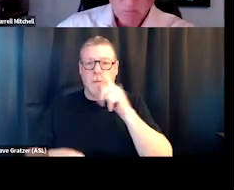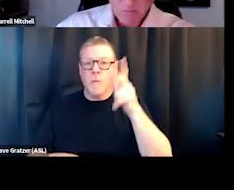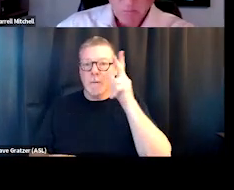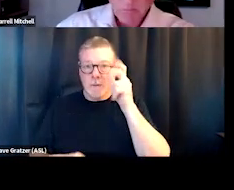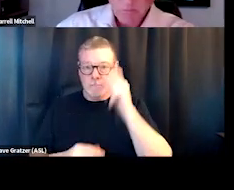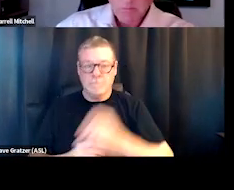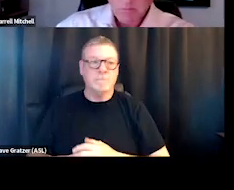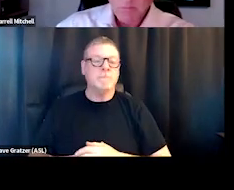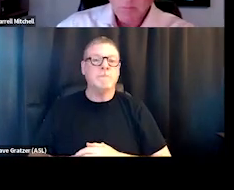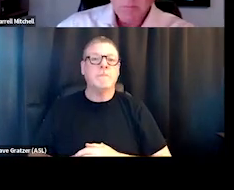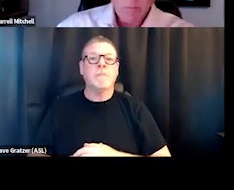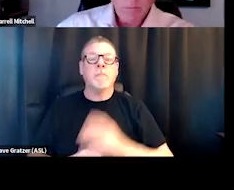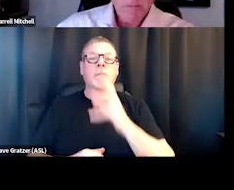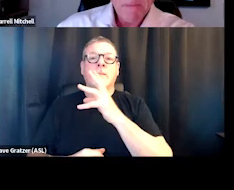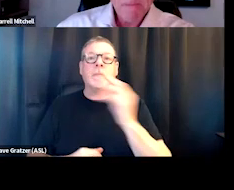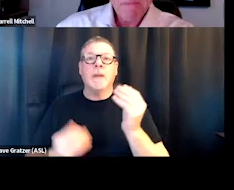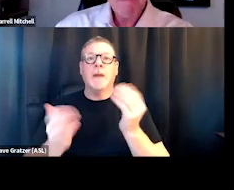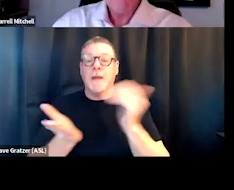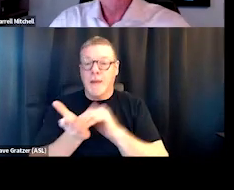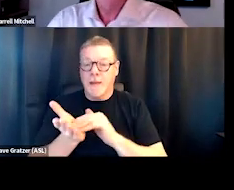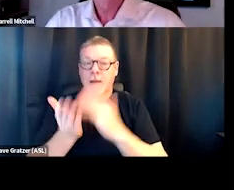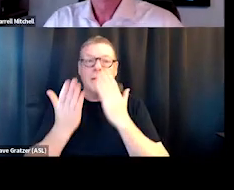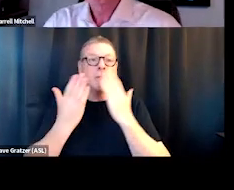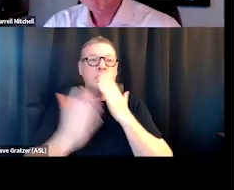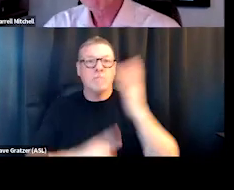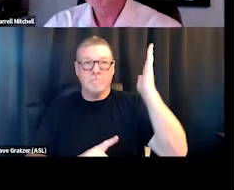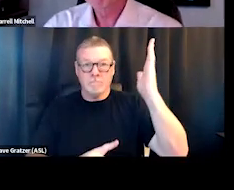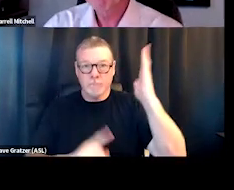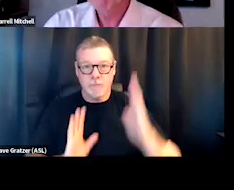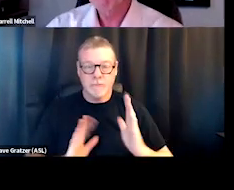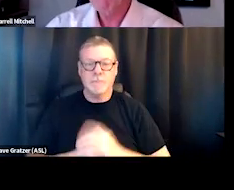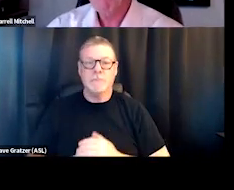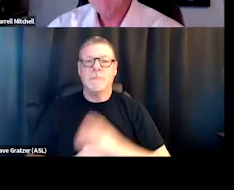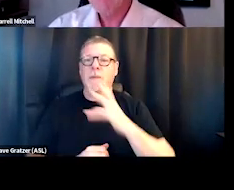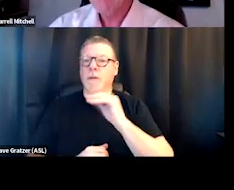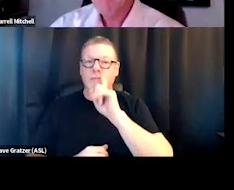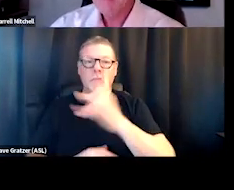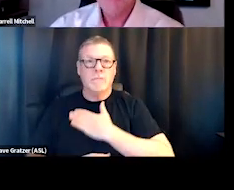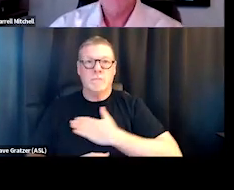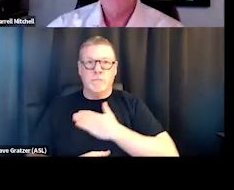And I just want to, again, thank our presenters. We really appreciate your time,